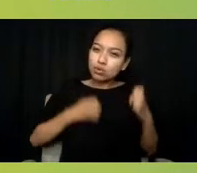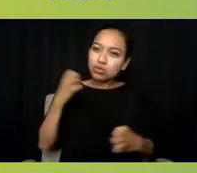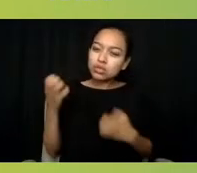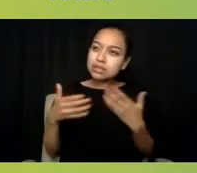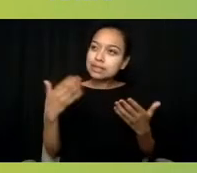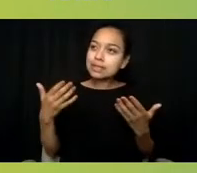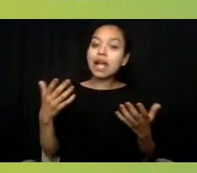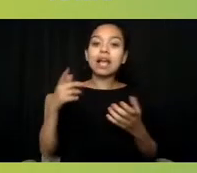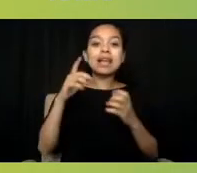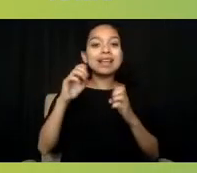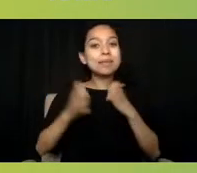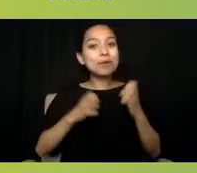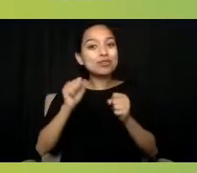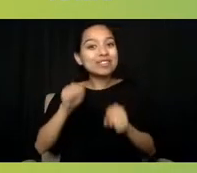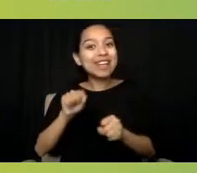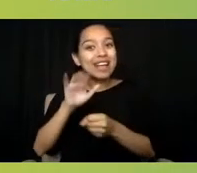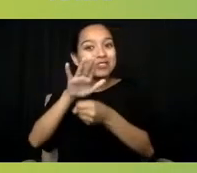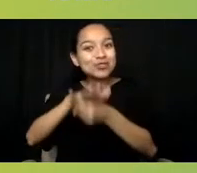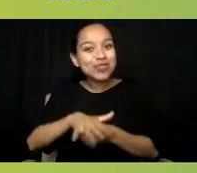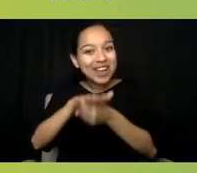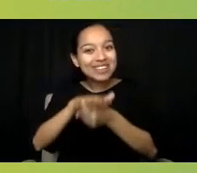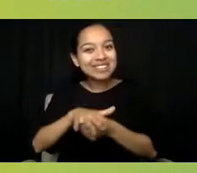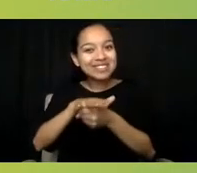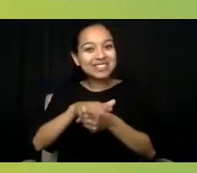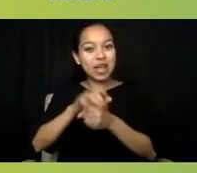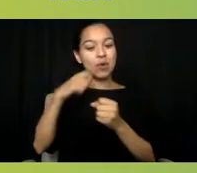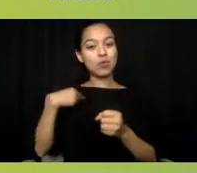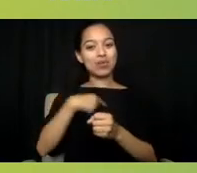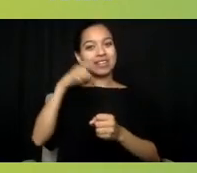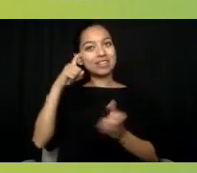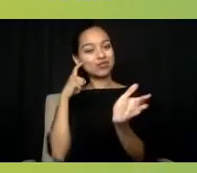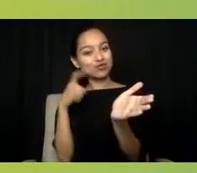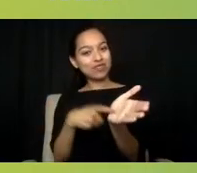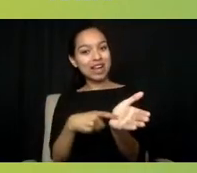and to a point of recognizing that, through this 988 system,